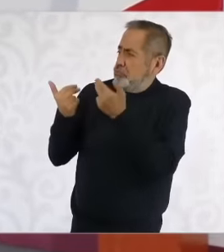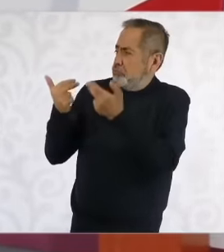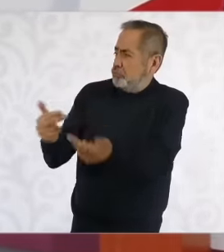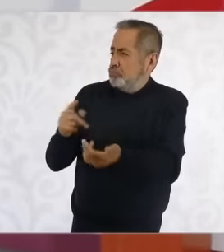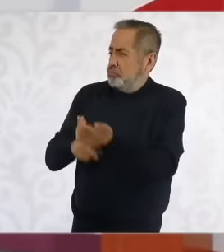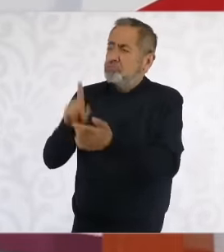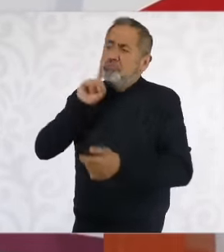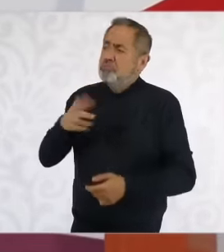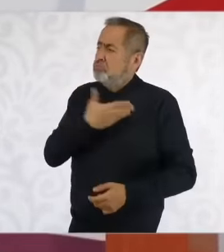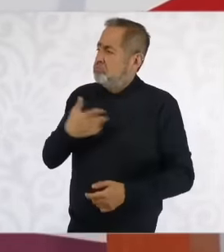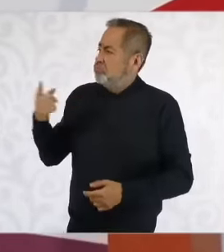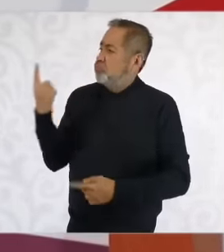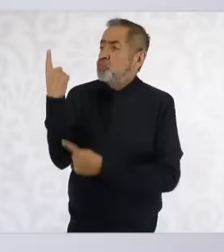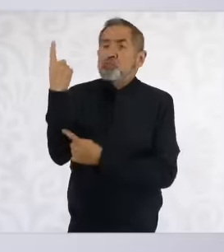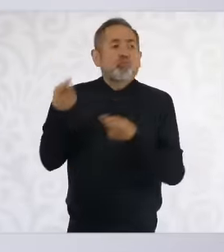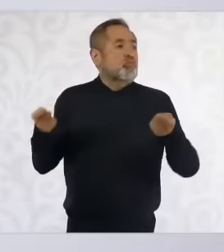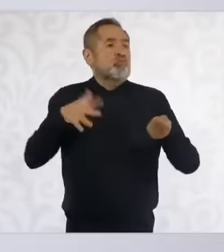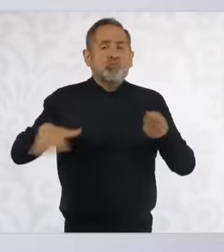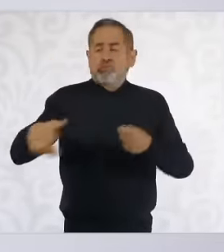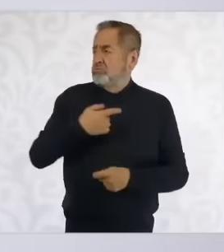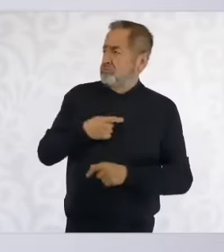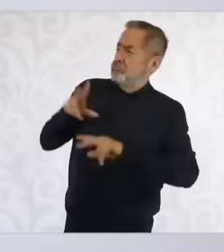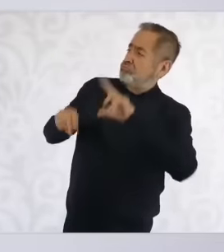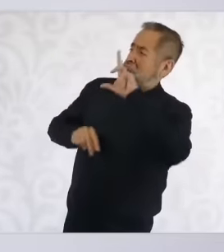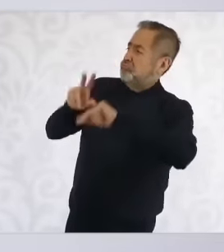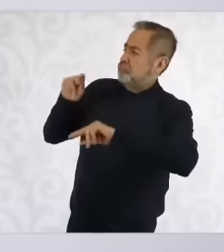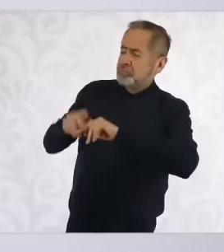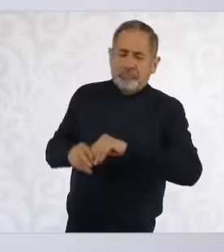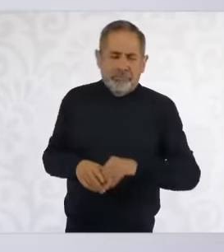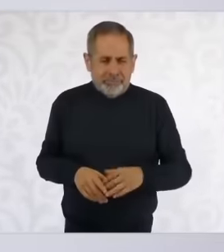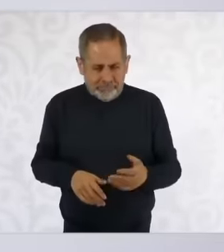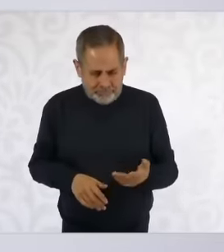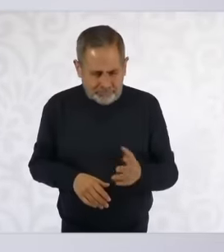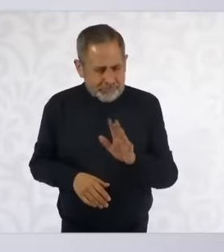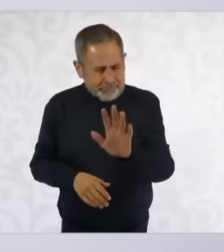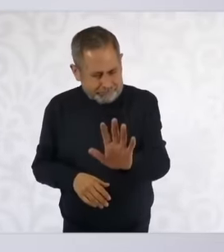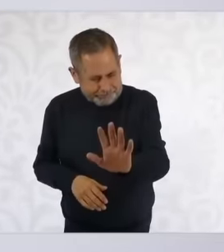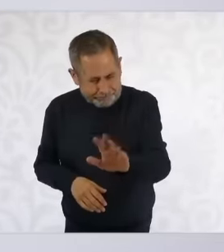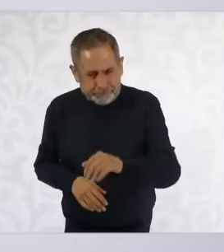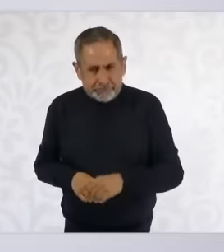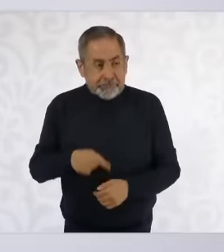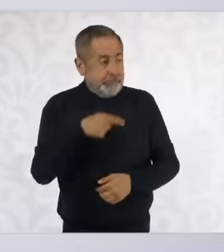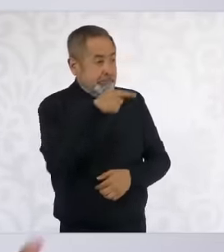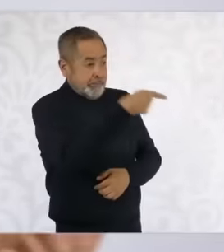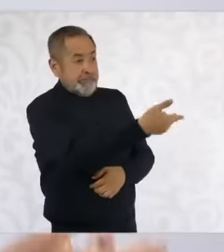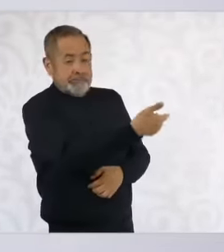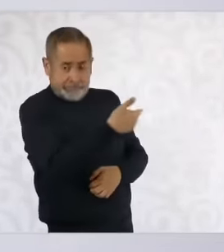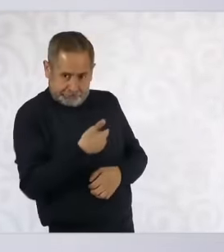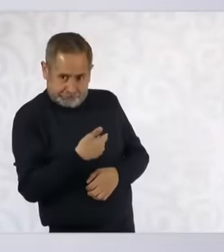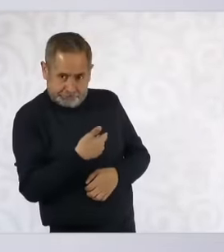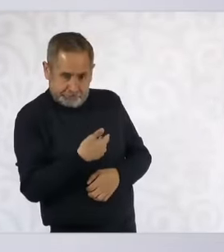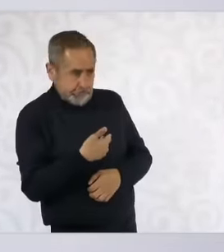but they ask that the president negotiate something that the Constituent Assembly has already decided. So